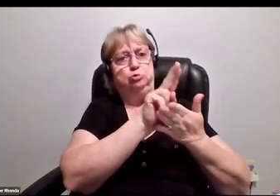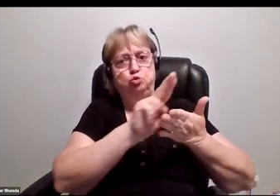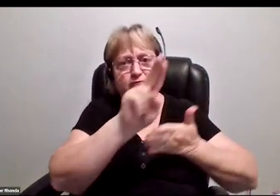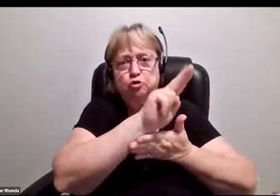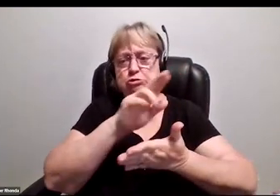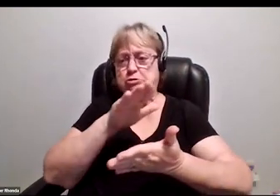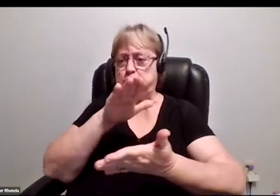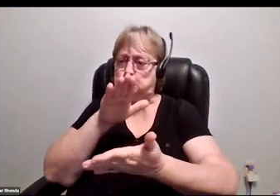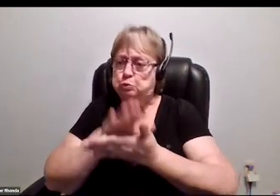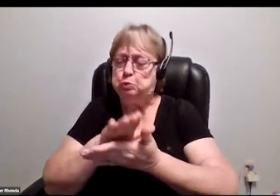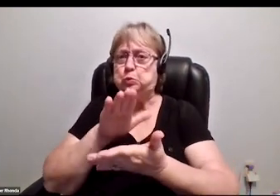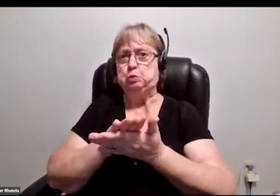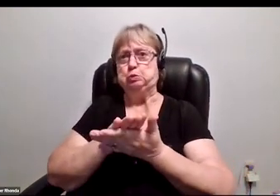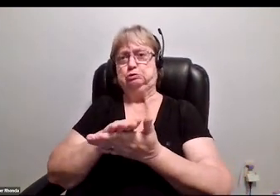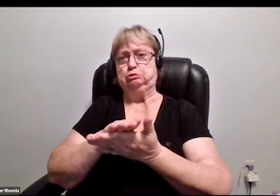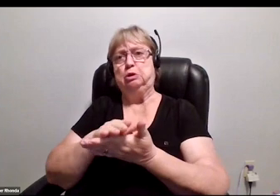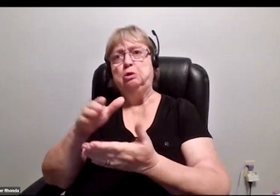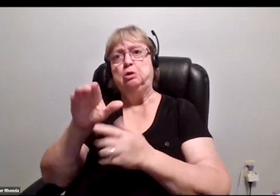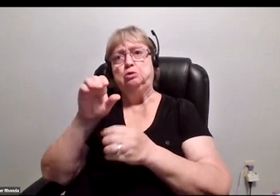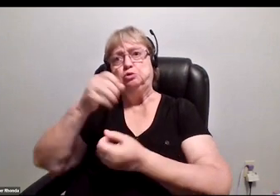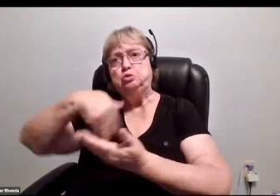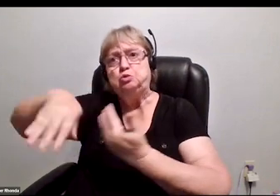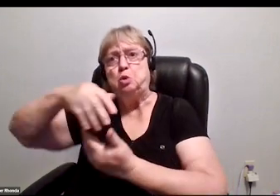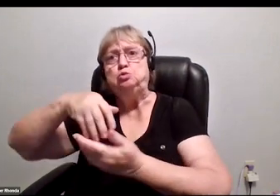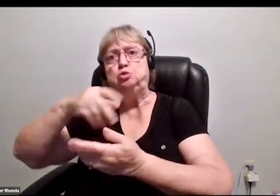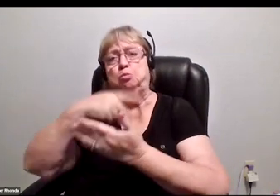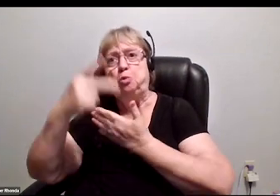to make sure that folks with disabilities recognize